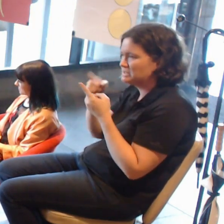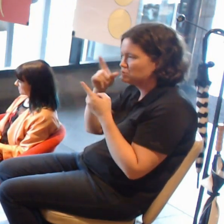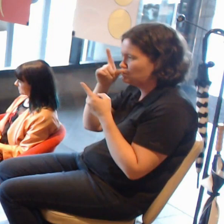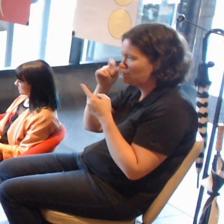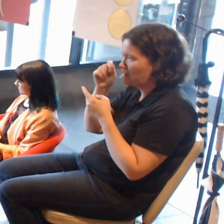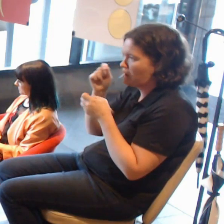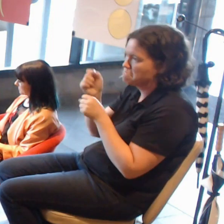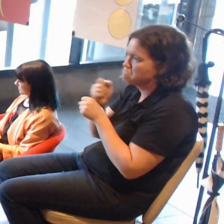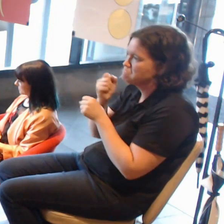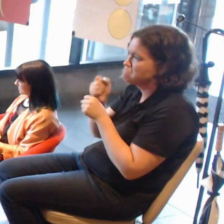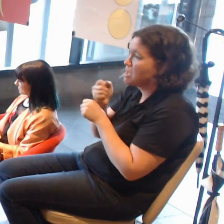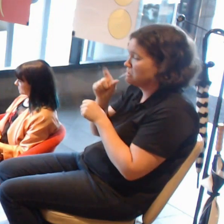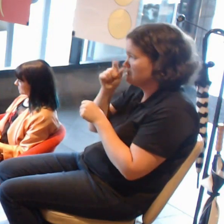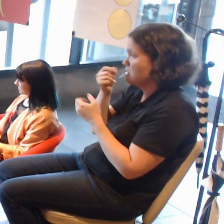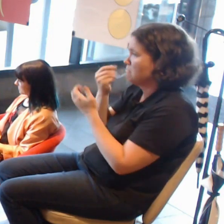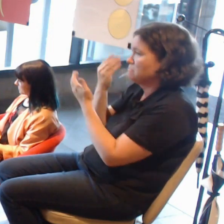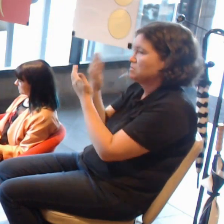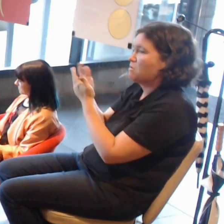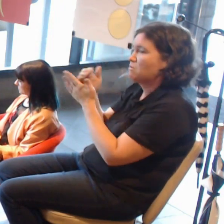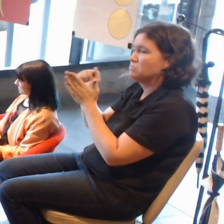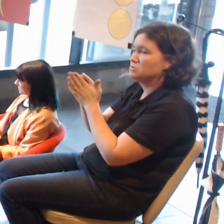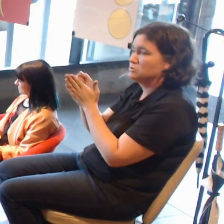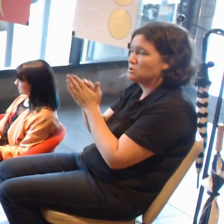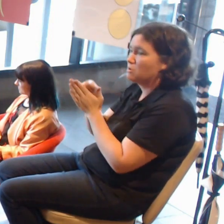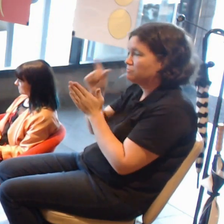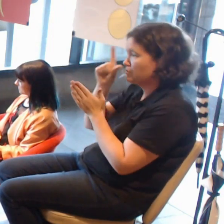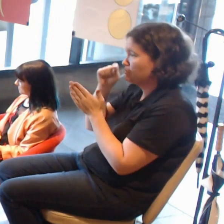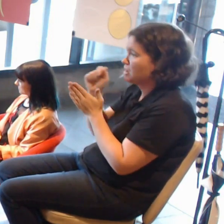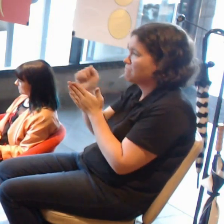You can get revenue through them if they get popular enough or things like that.